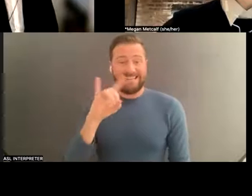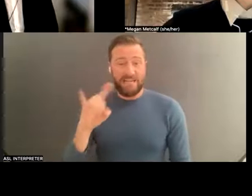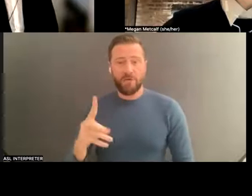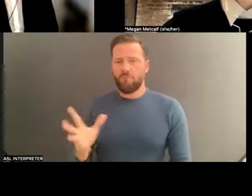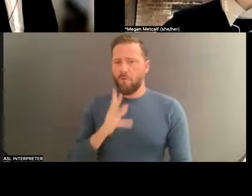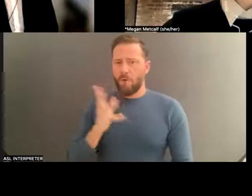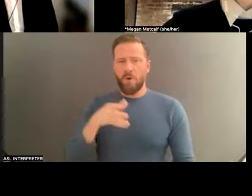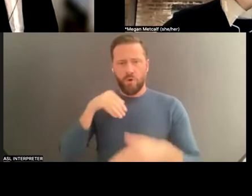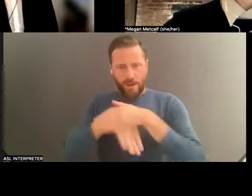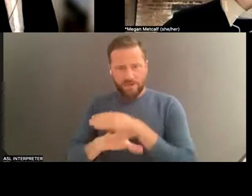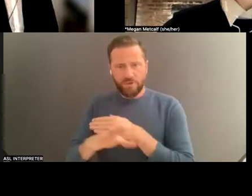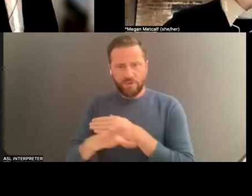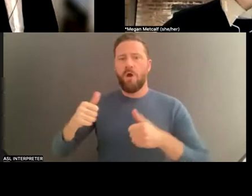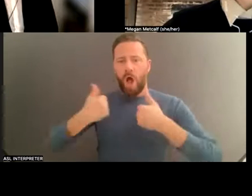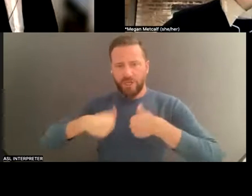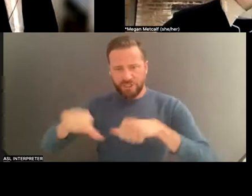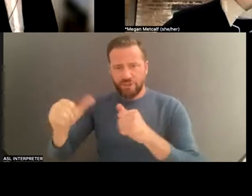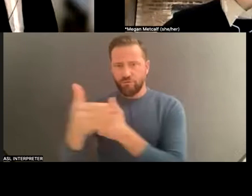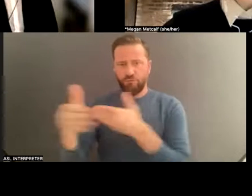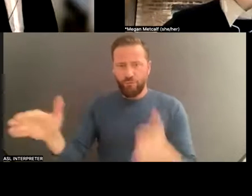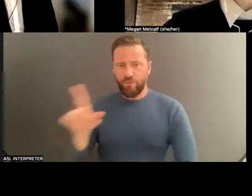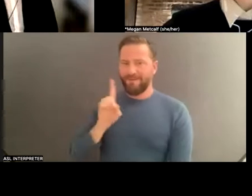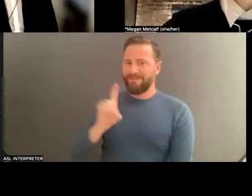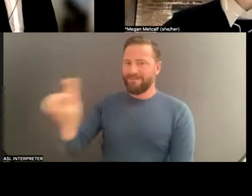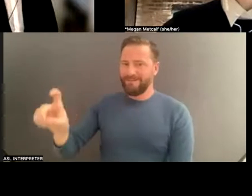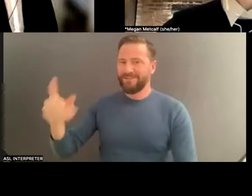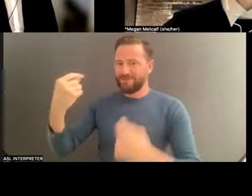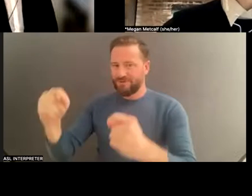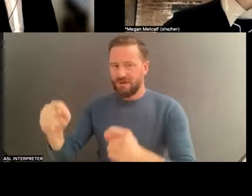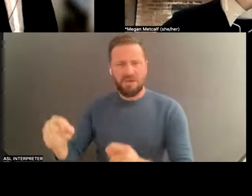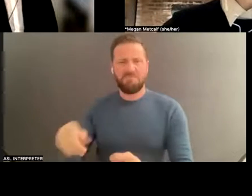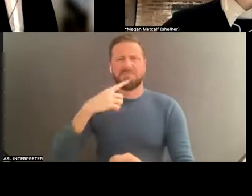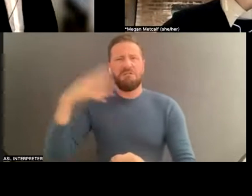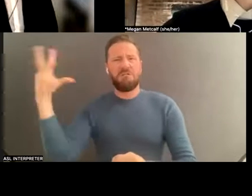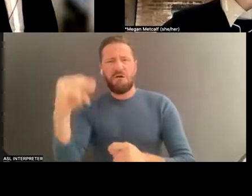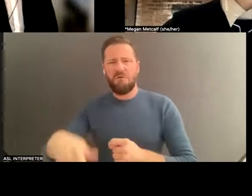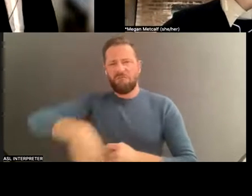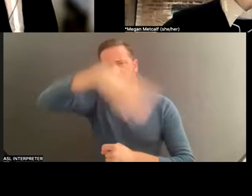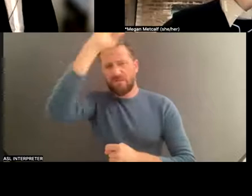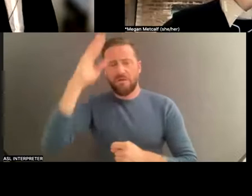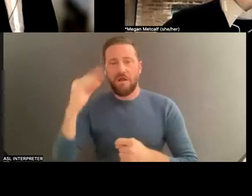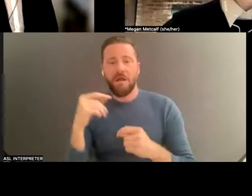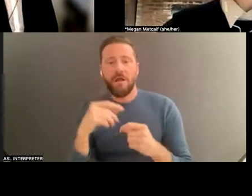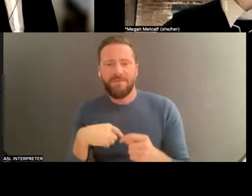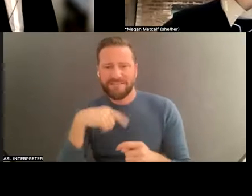, that's what they say in show business. We're going in a different direction. That means pick up your résumé